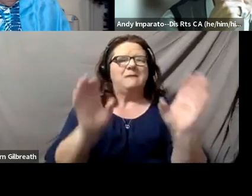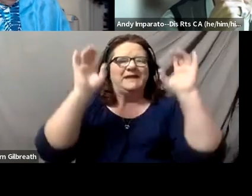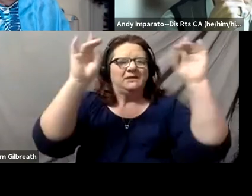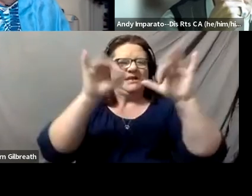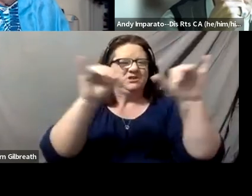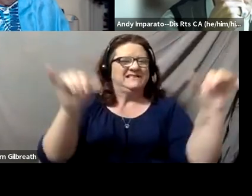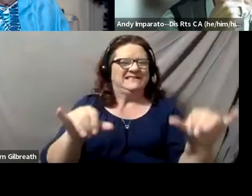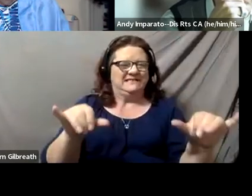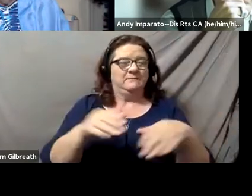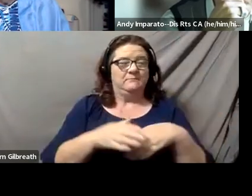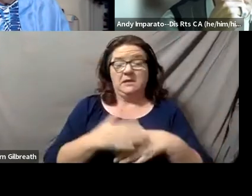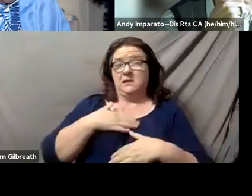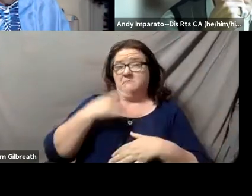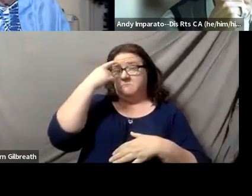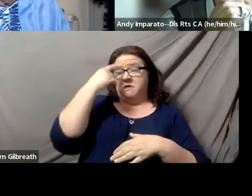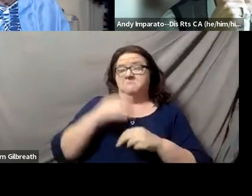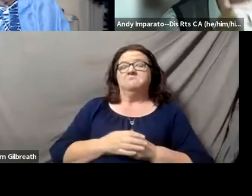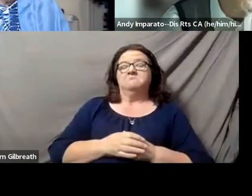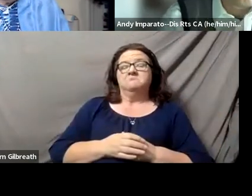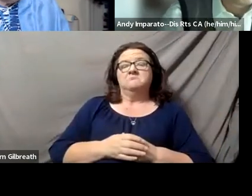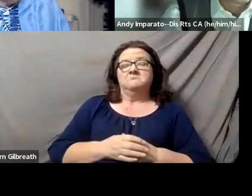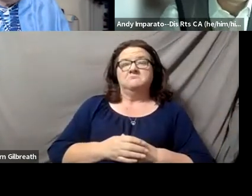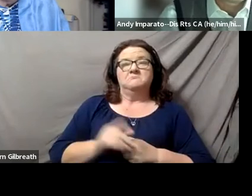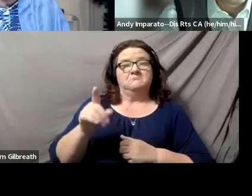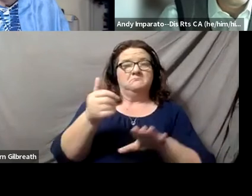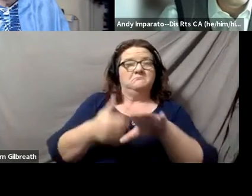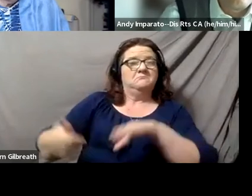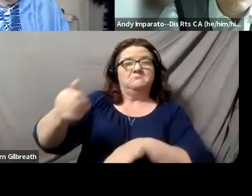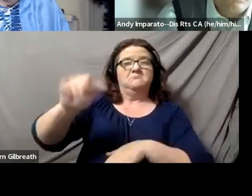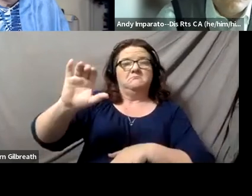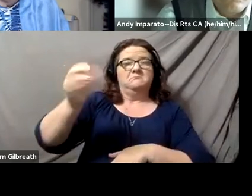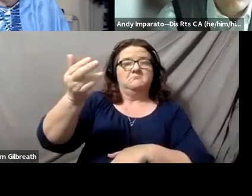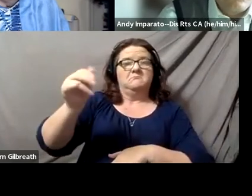and in my mind, the chancellor for the UC system